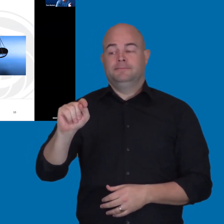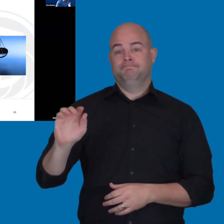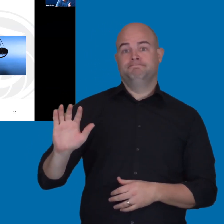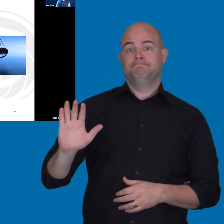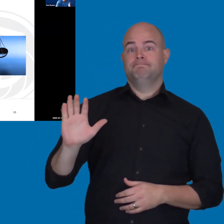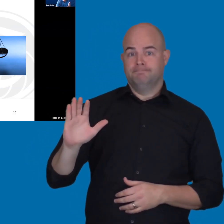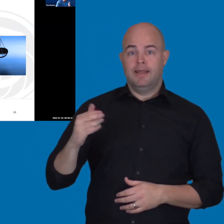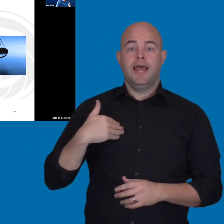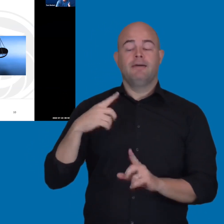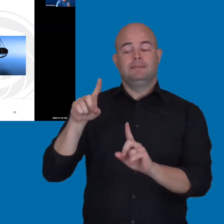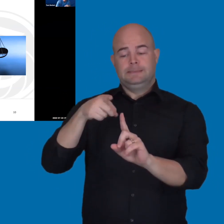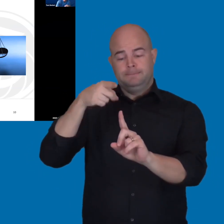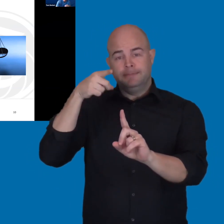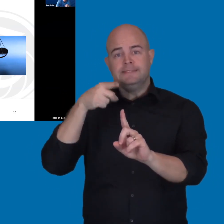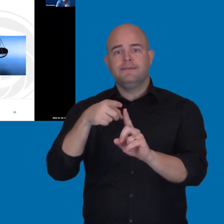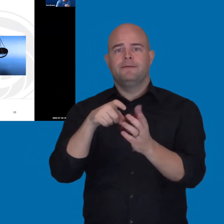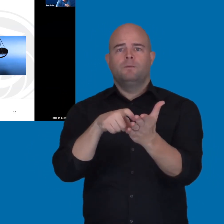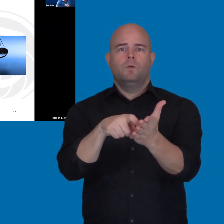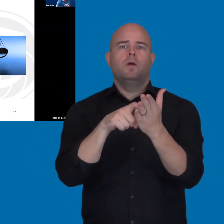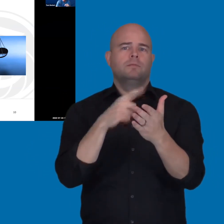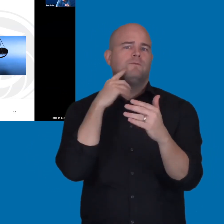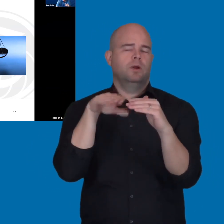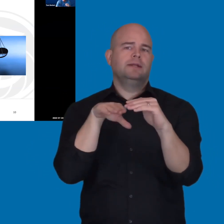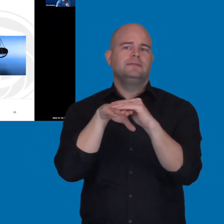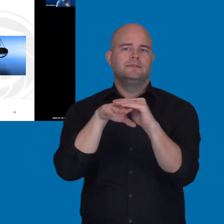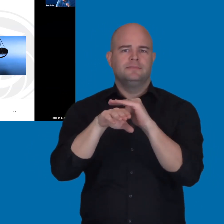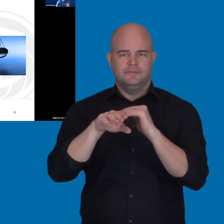it has specific accessibility requirements for the ICT